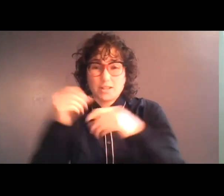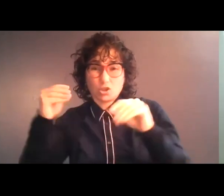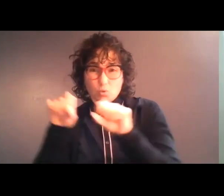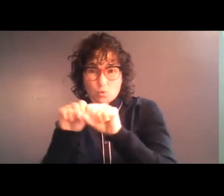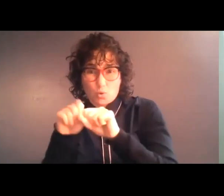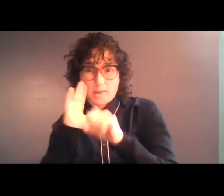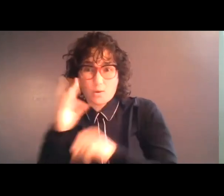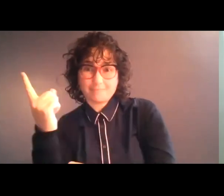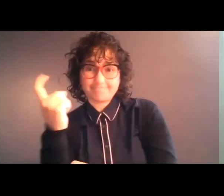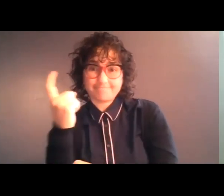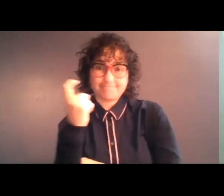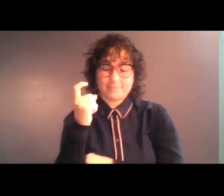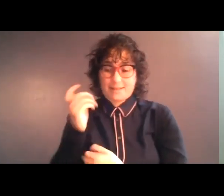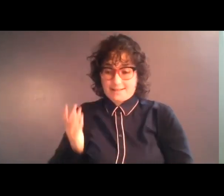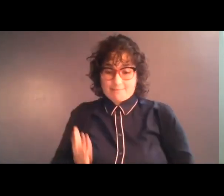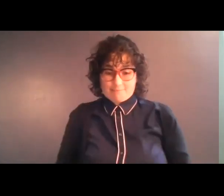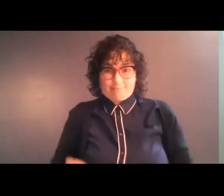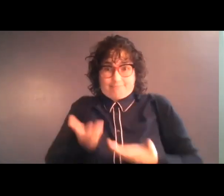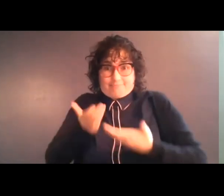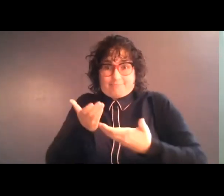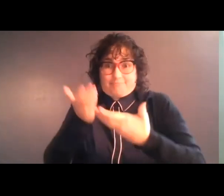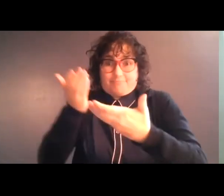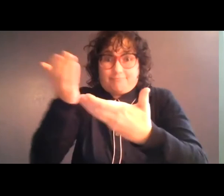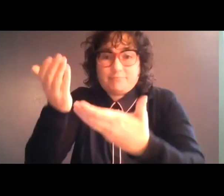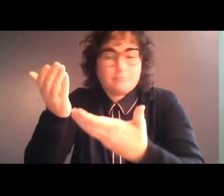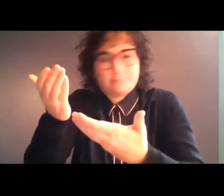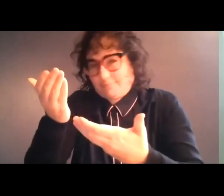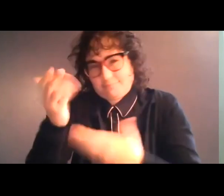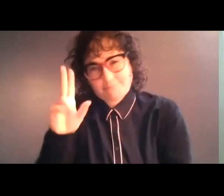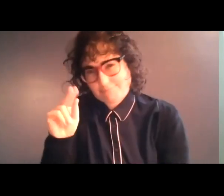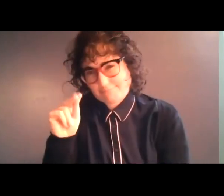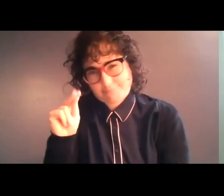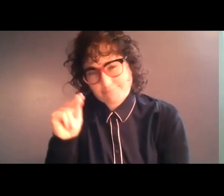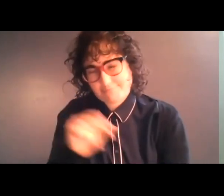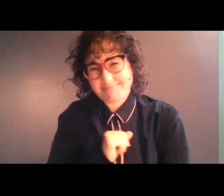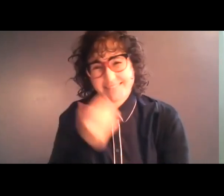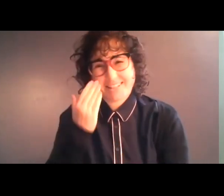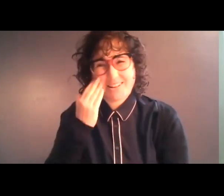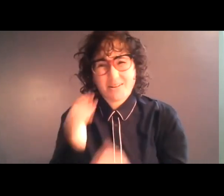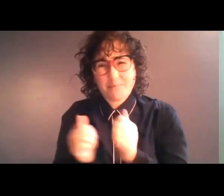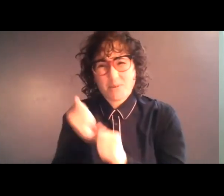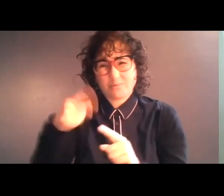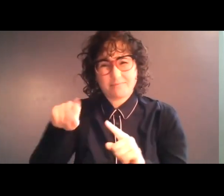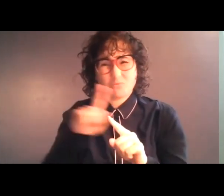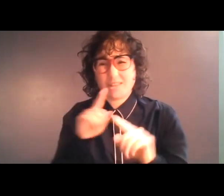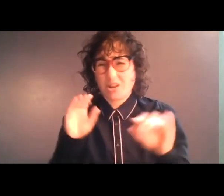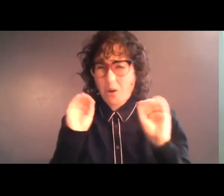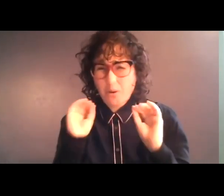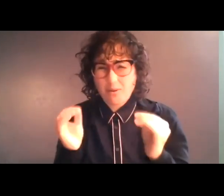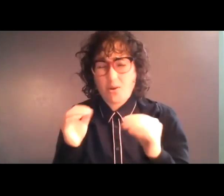you up the steps? Forget it. Half the places have no accessibility elements at all -- just